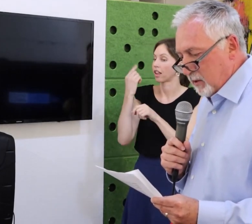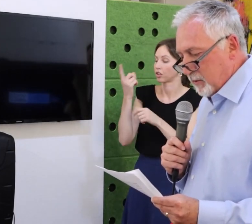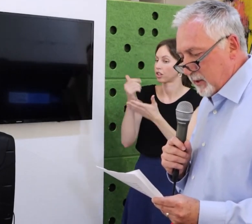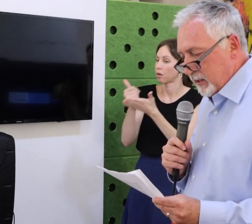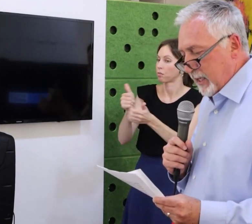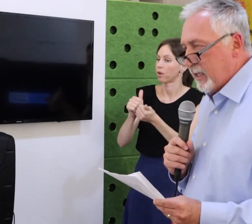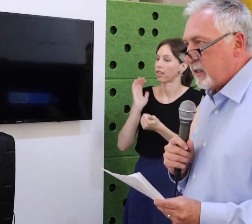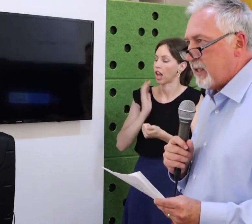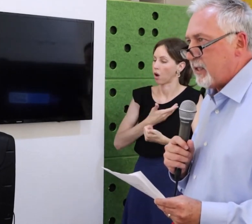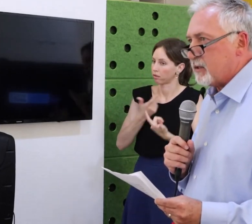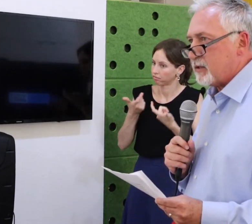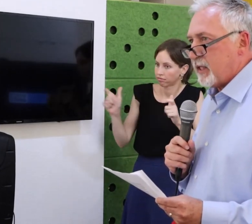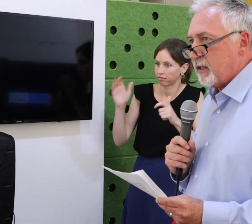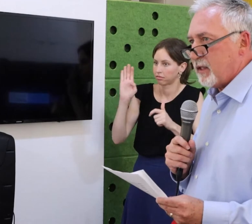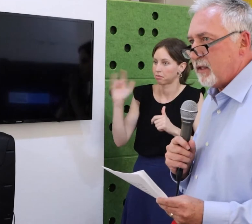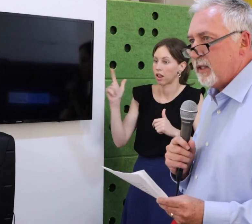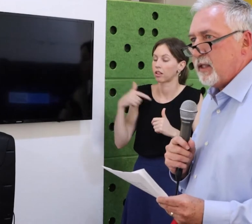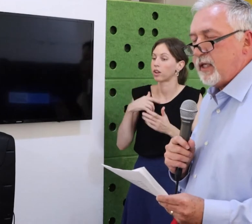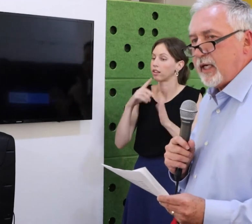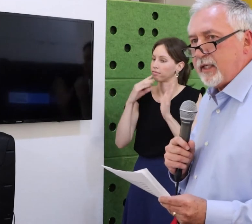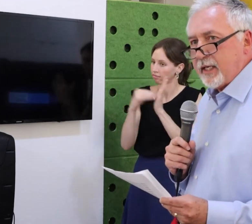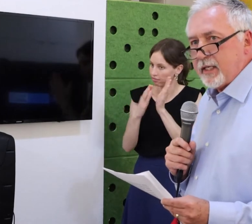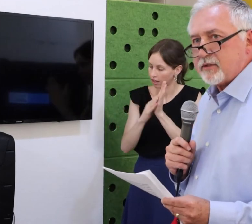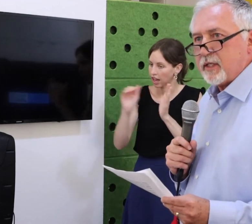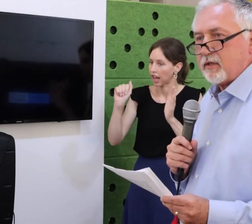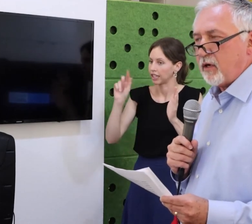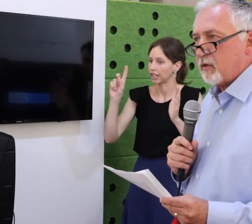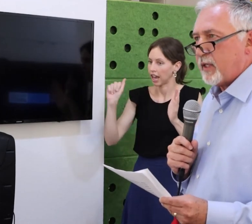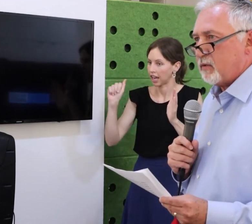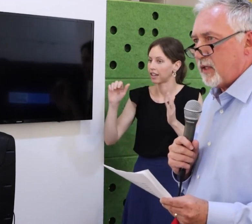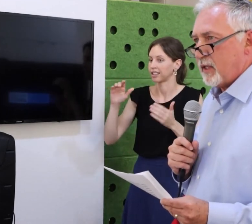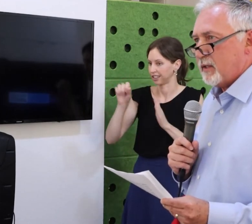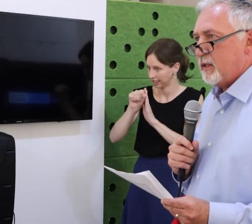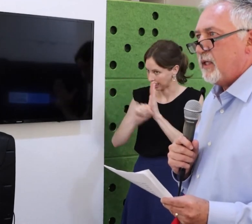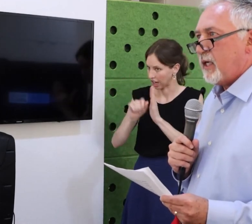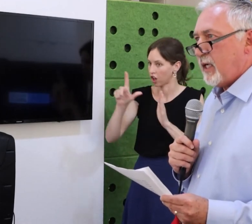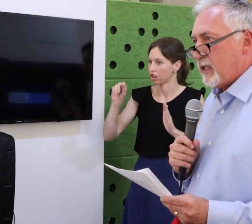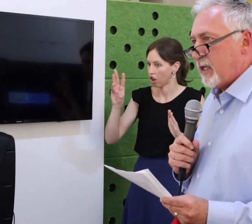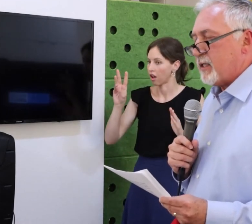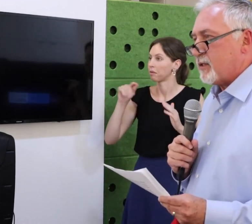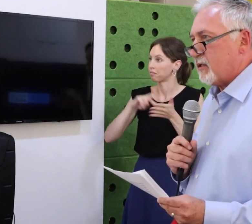and we have a strong belief that disabled people must speak for themselves.